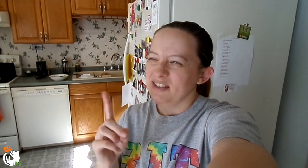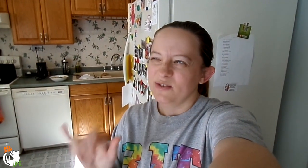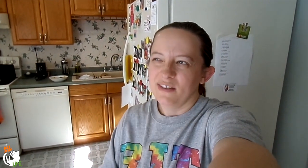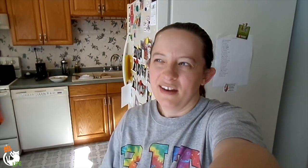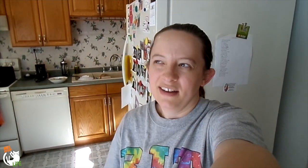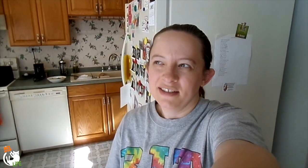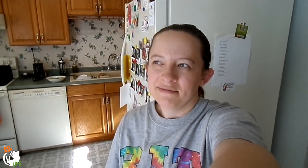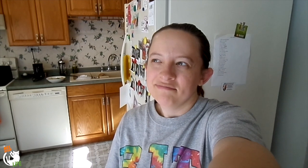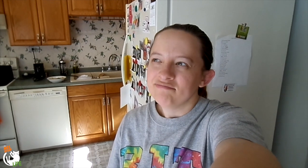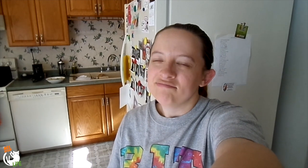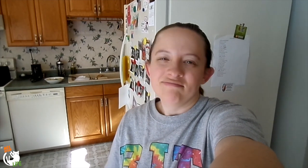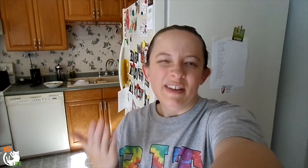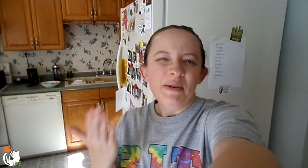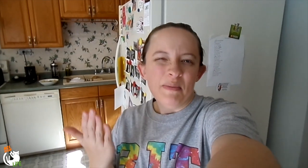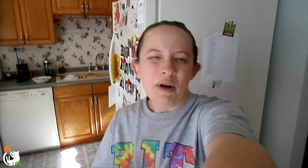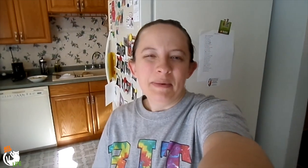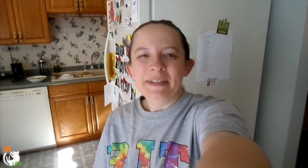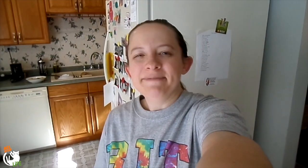Maybe I'll just do that... yeah I probably will.